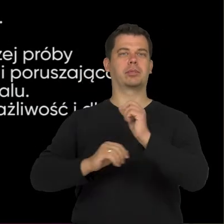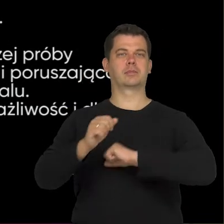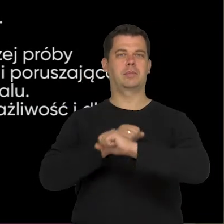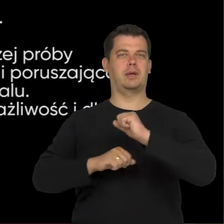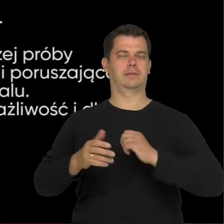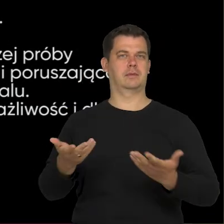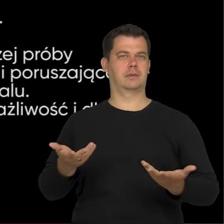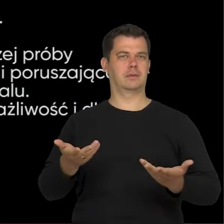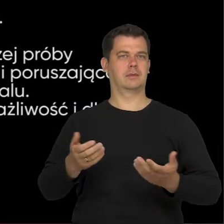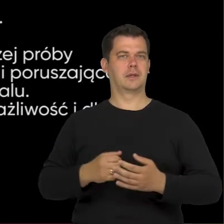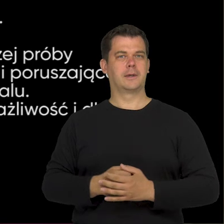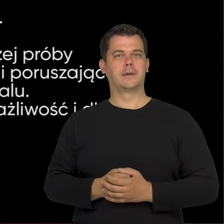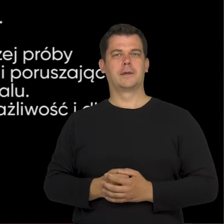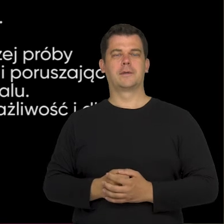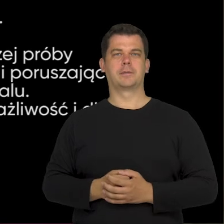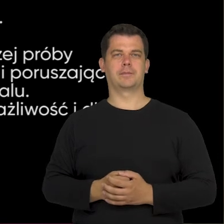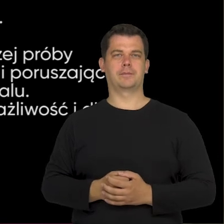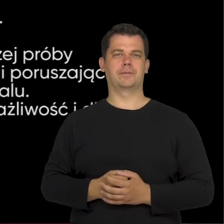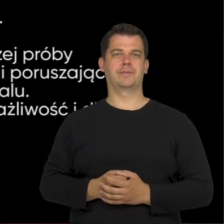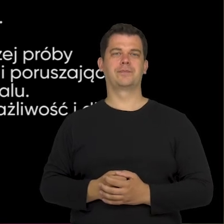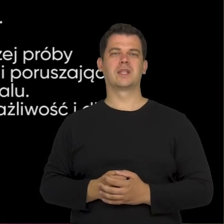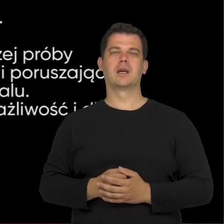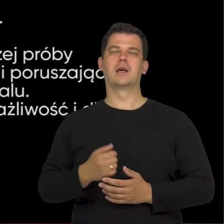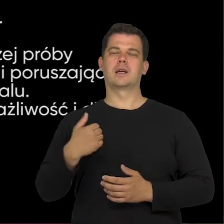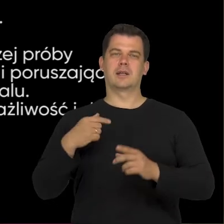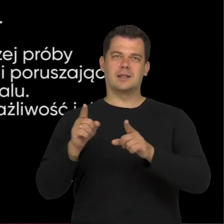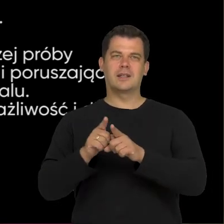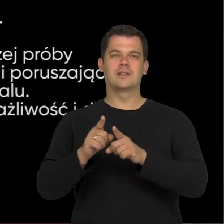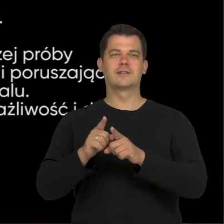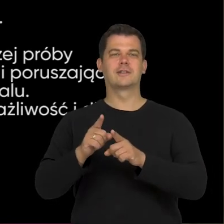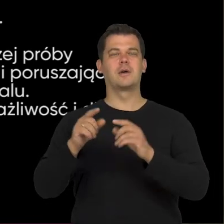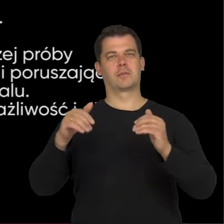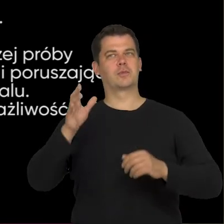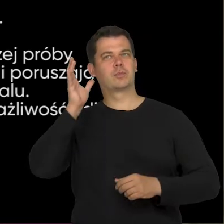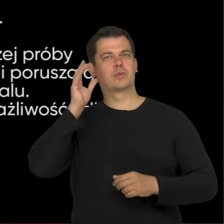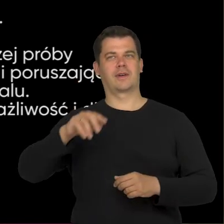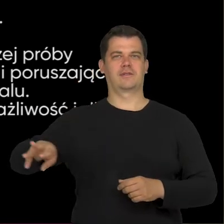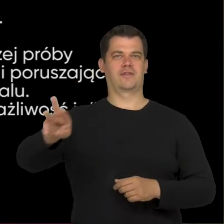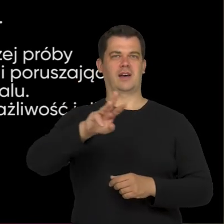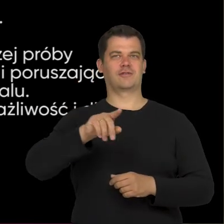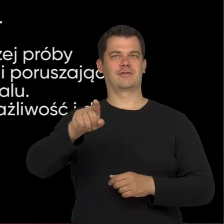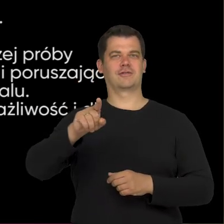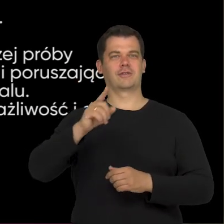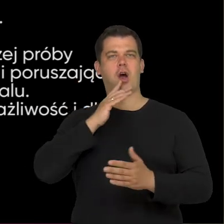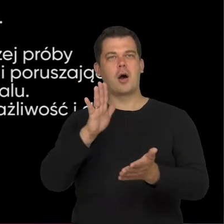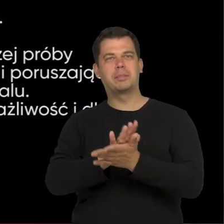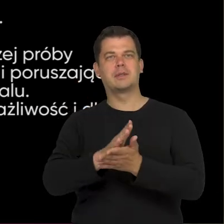Maybe I will listen to your arguments as well